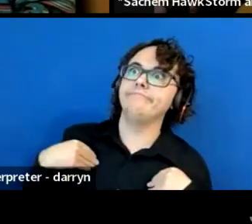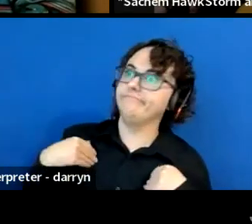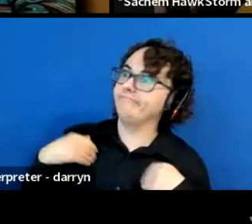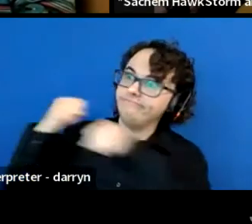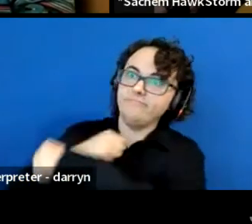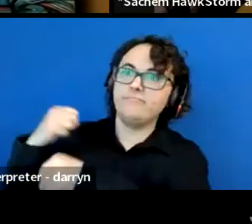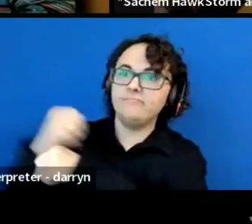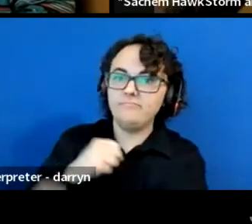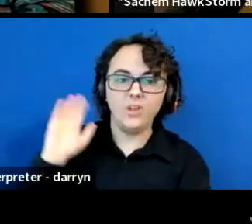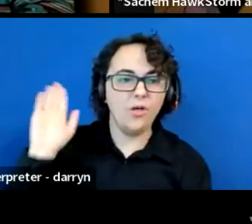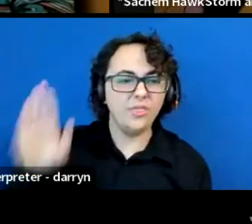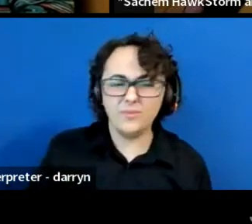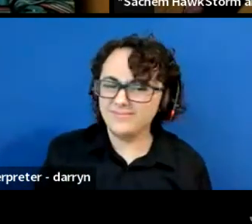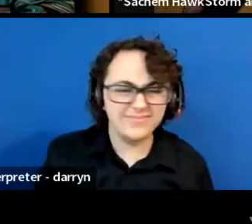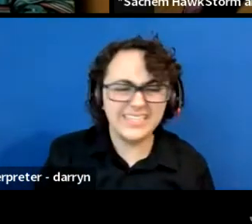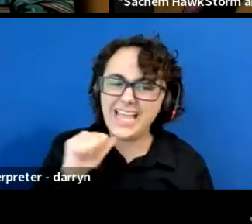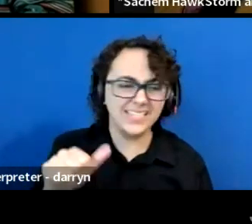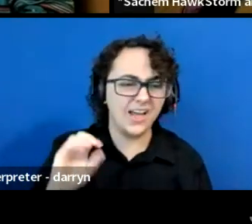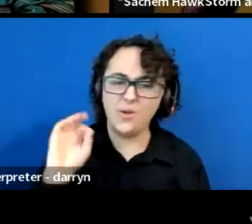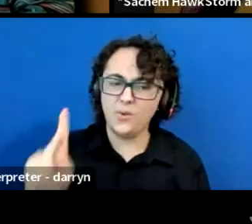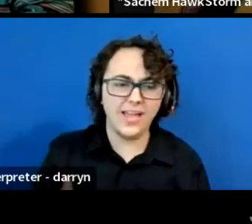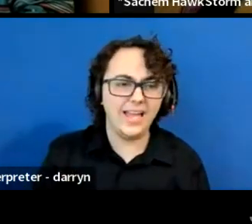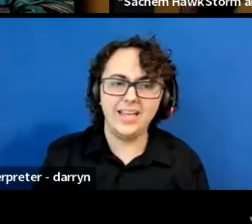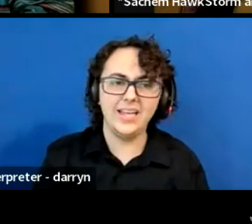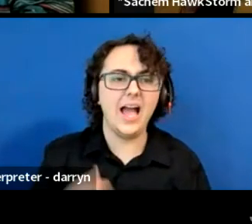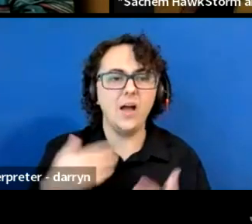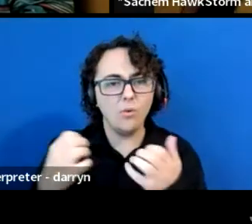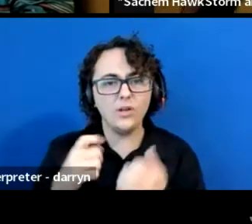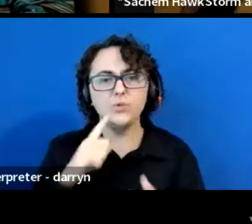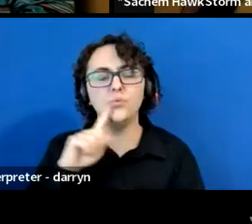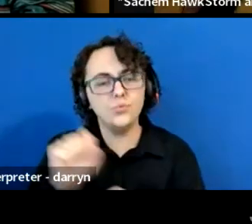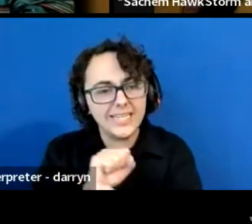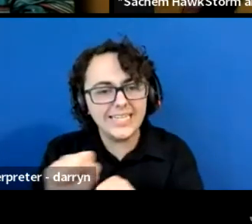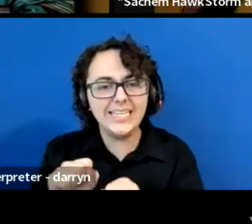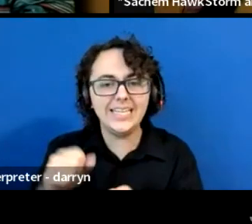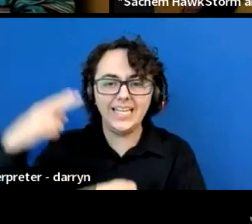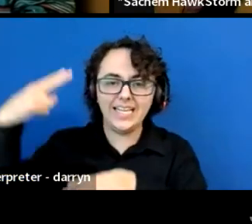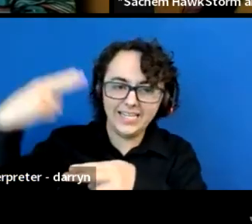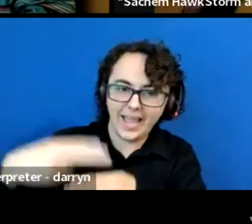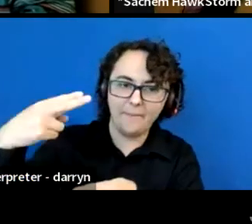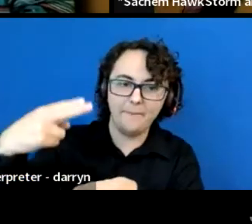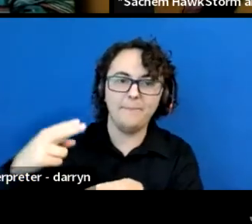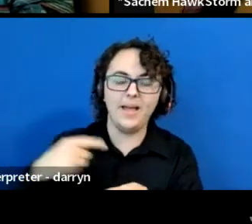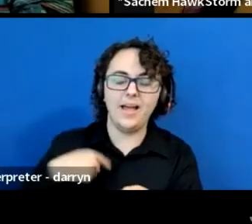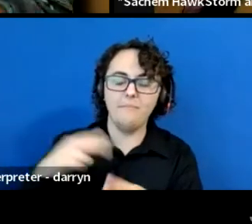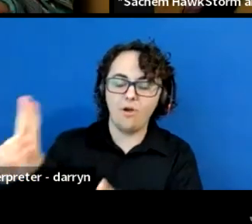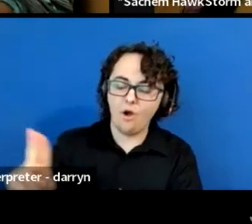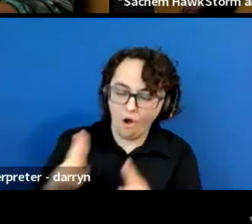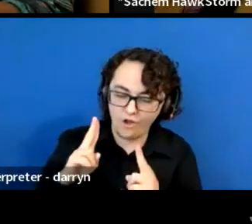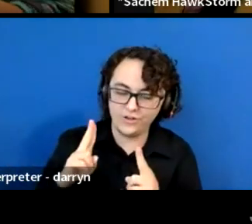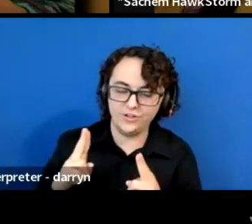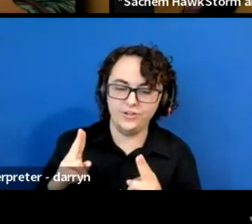So I just wanna like really name, like how honored I am to have you here, Cherri and how I really hope